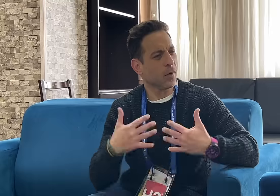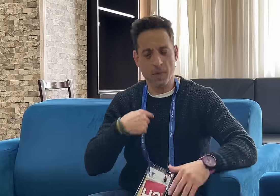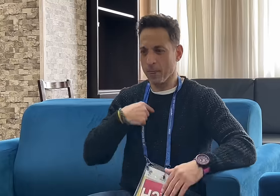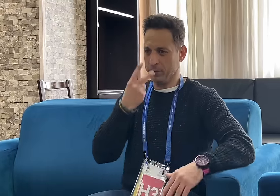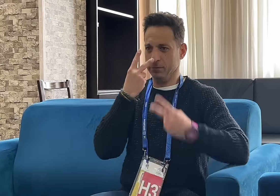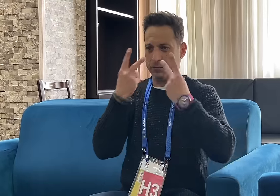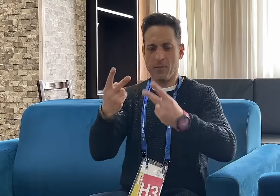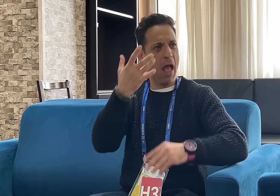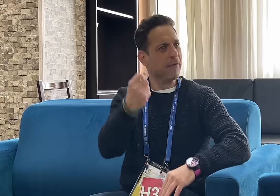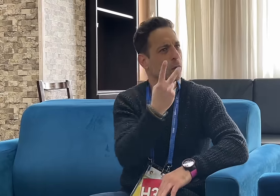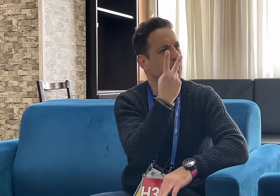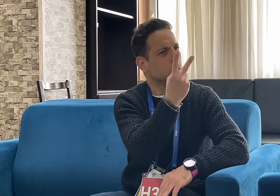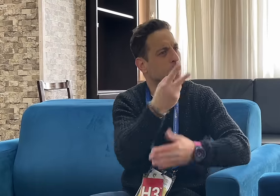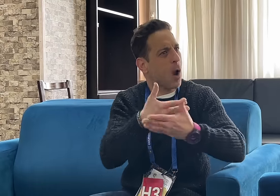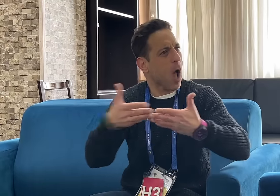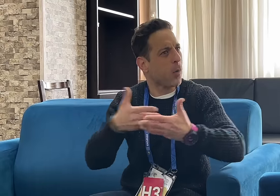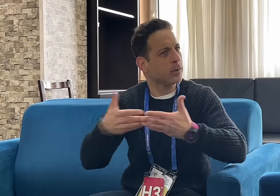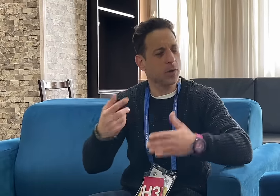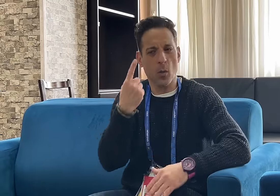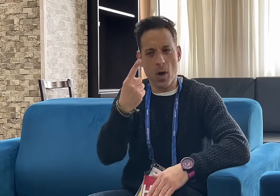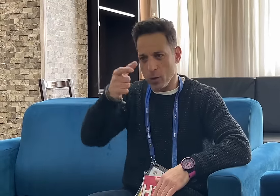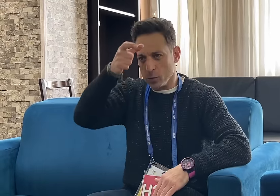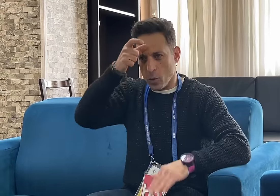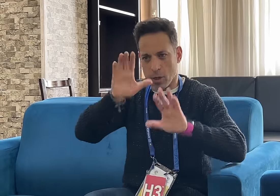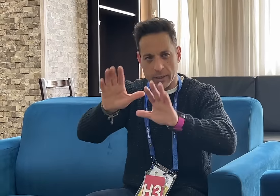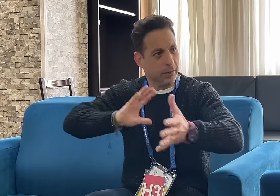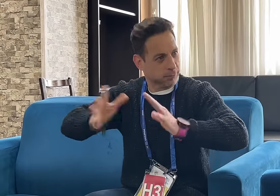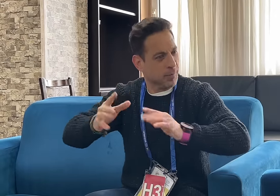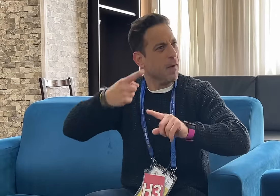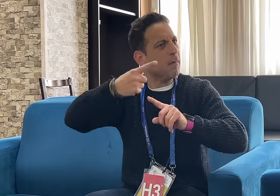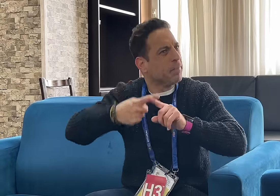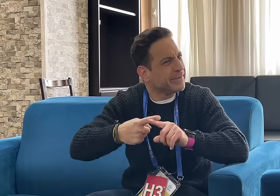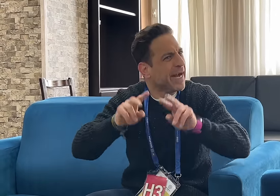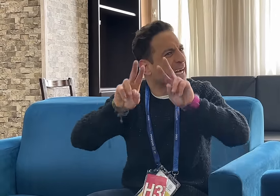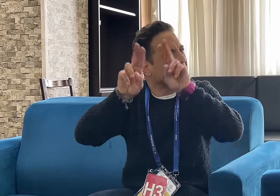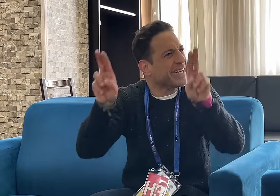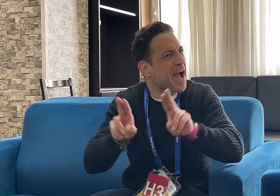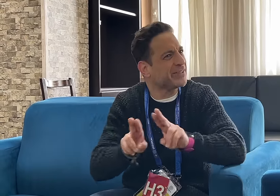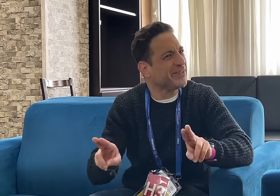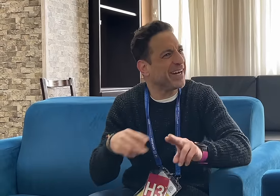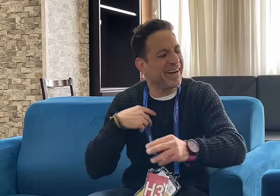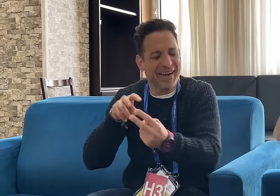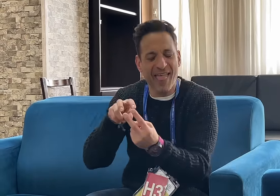[Memnos]: I noticed that the safety announcements come with two language options: Turkish Sign Language and International Sign.